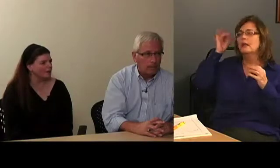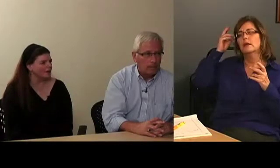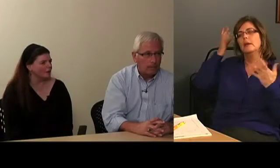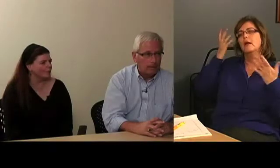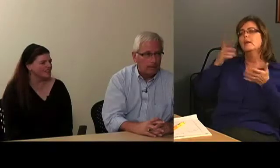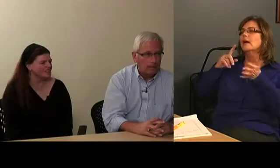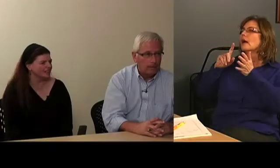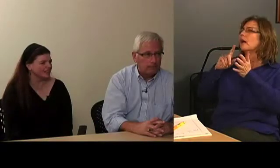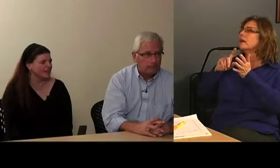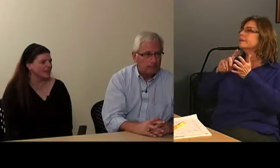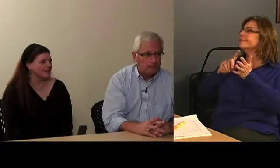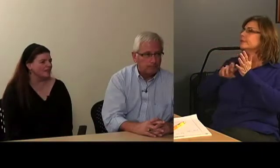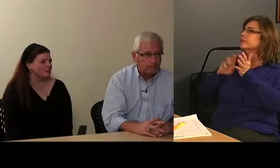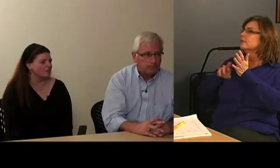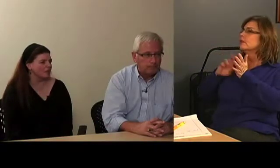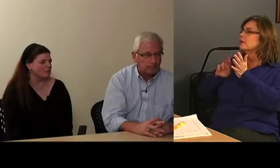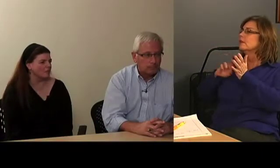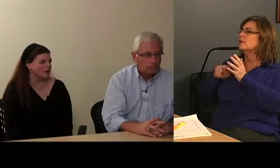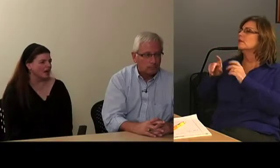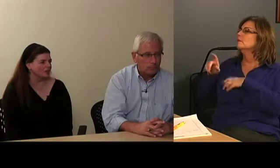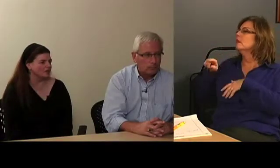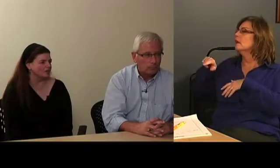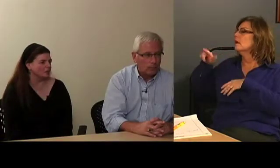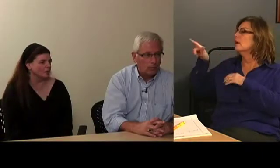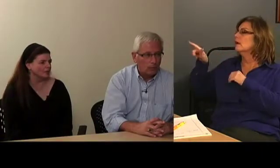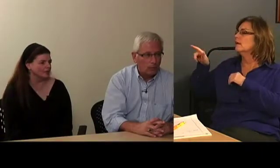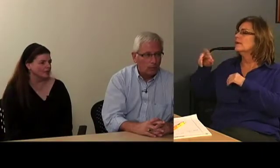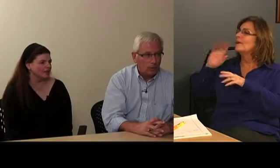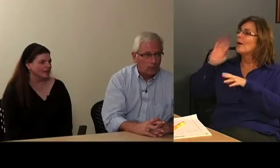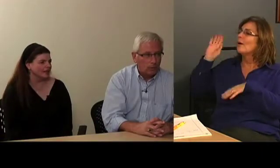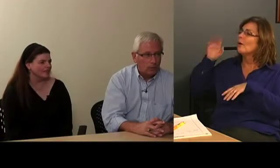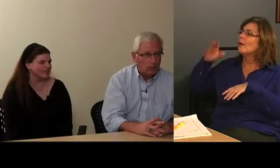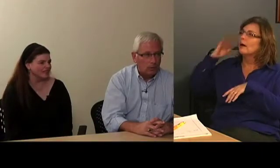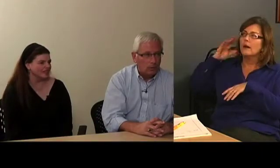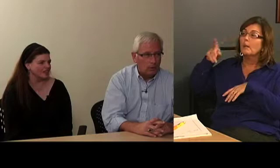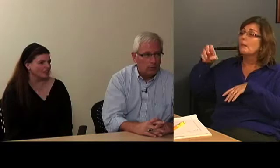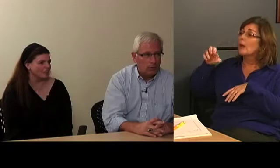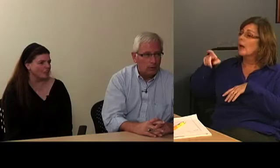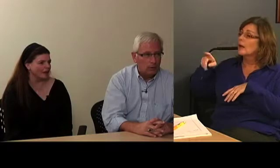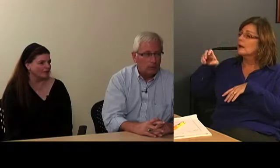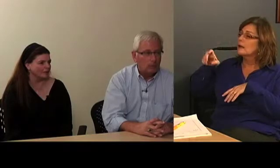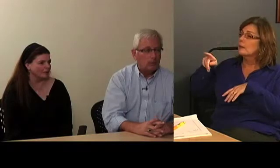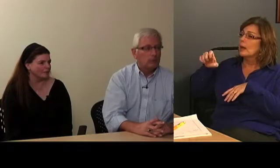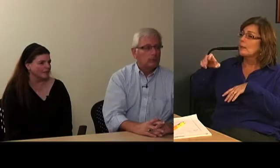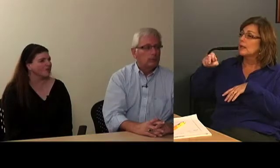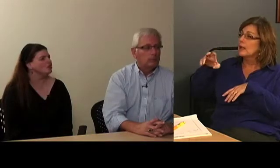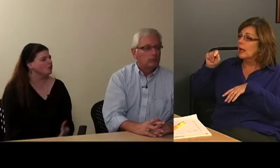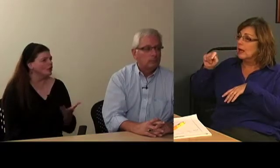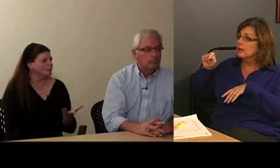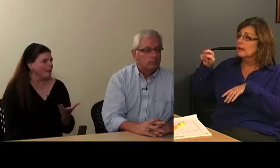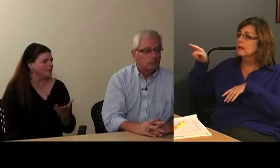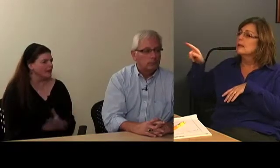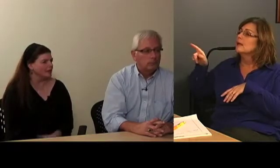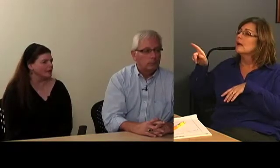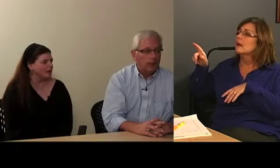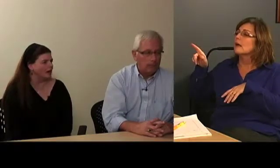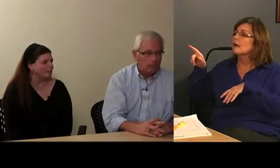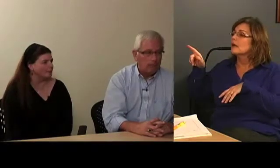I was thinking that maybe I would do a little investigation about, you know, PepNet.